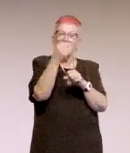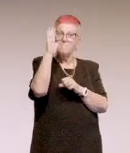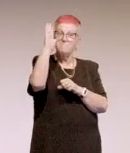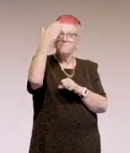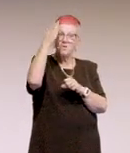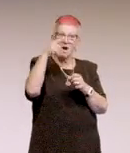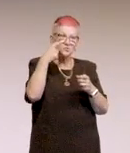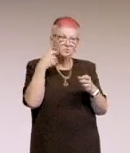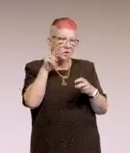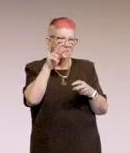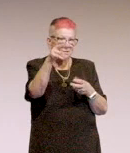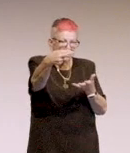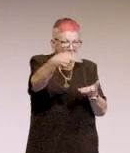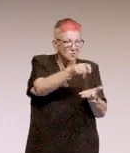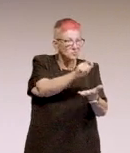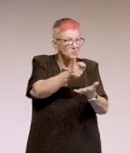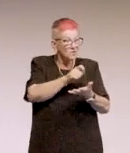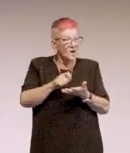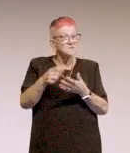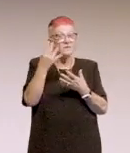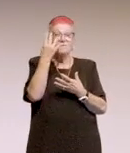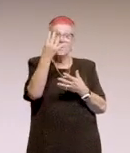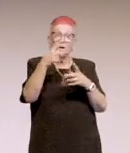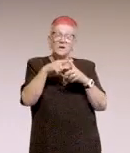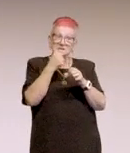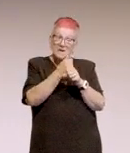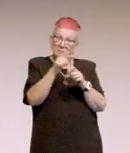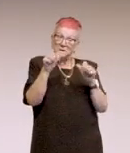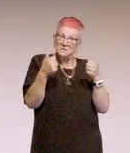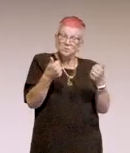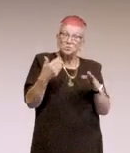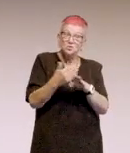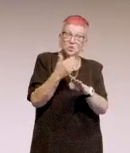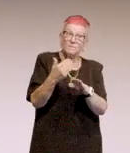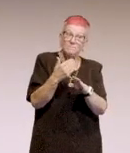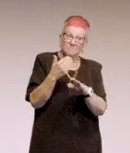There's four examples there where they've followed the lines pretty good.